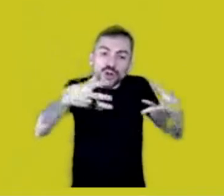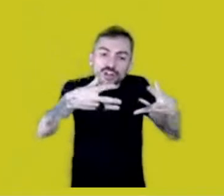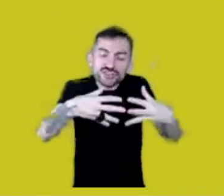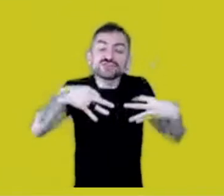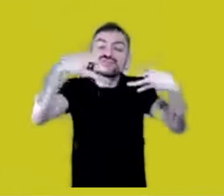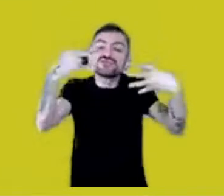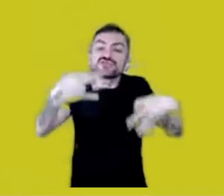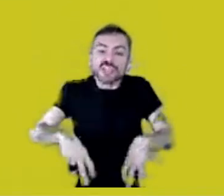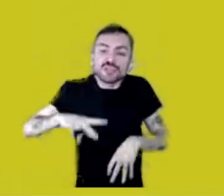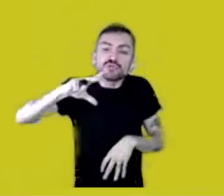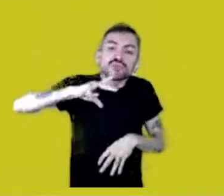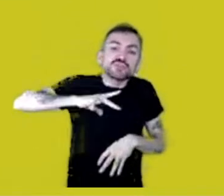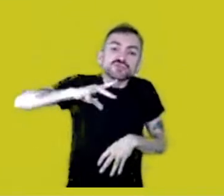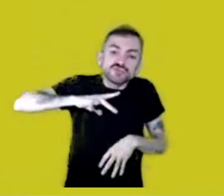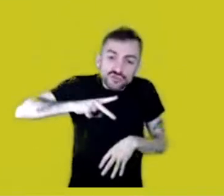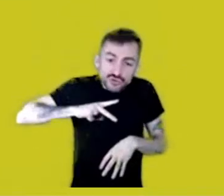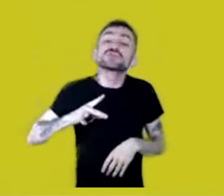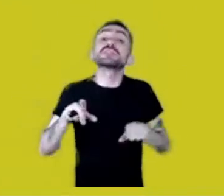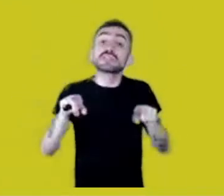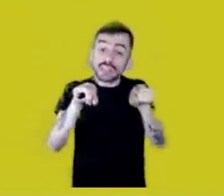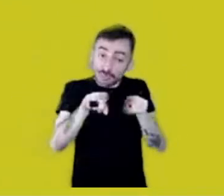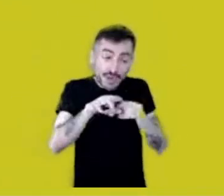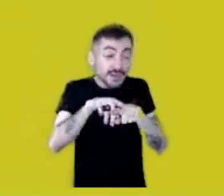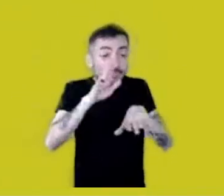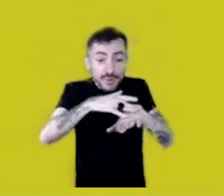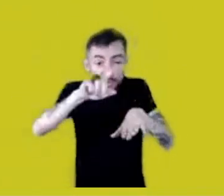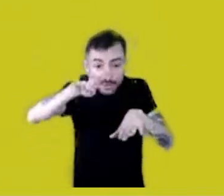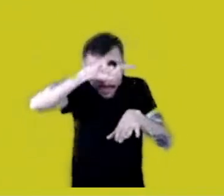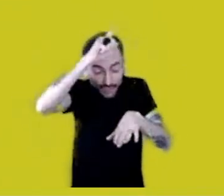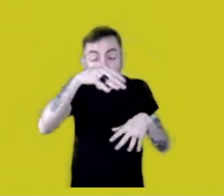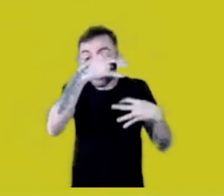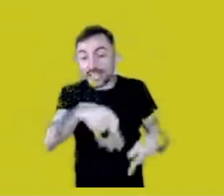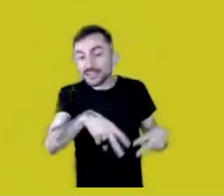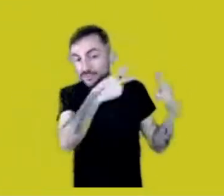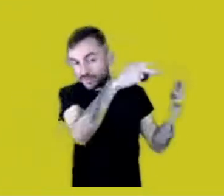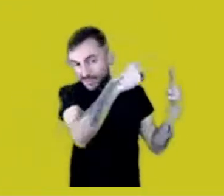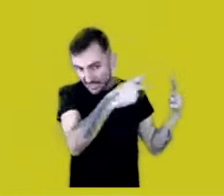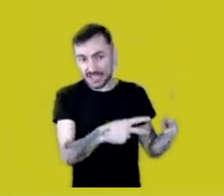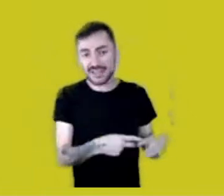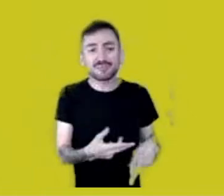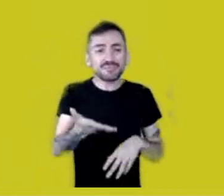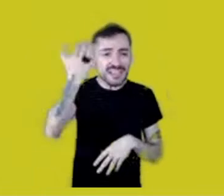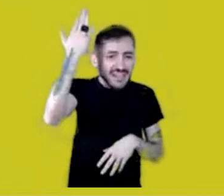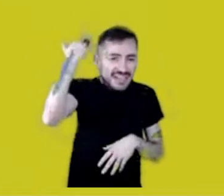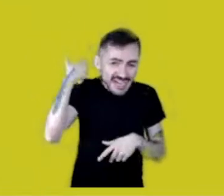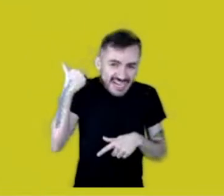At the Native Games, we had bitter arguments because of that,